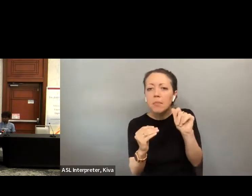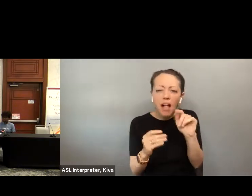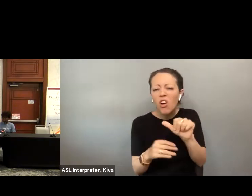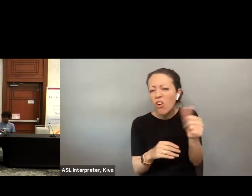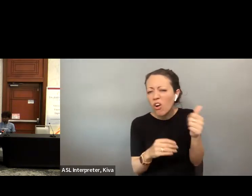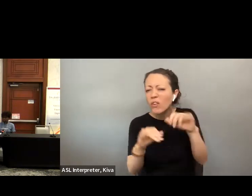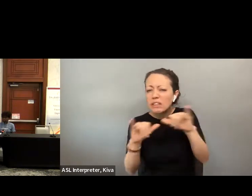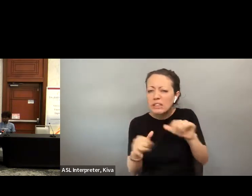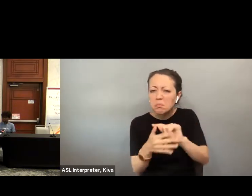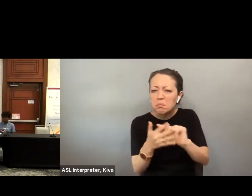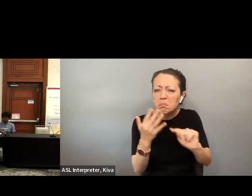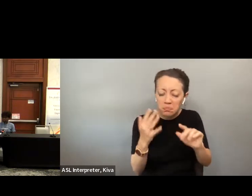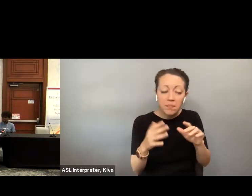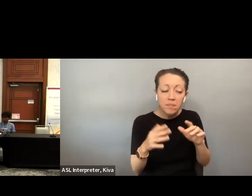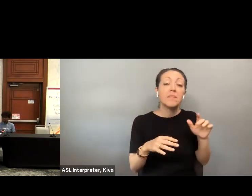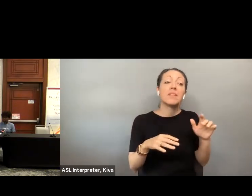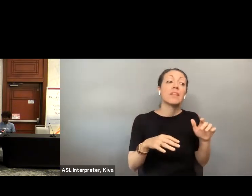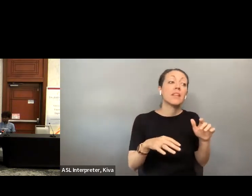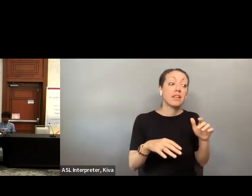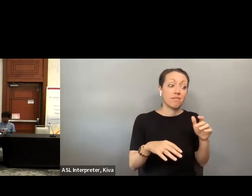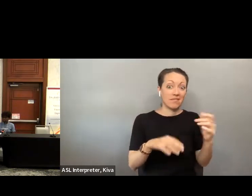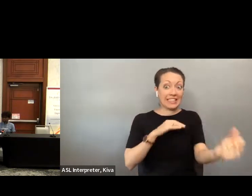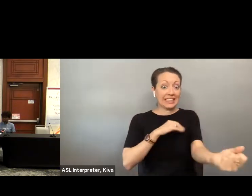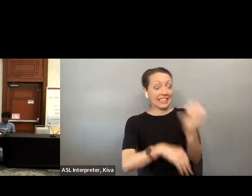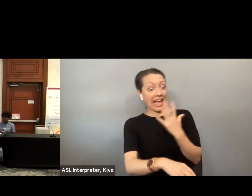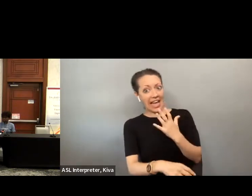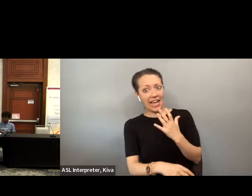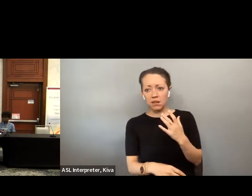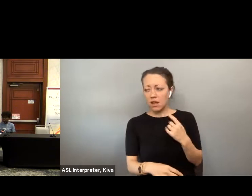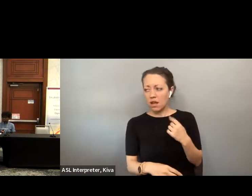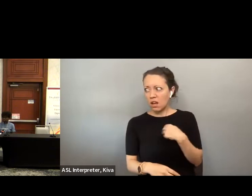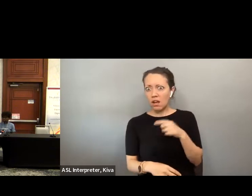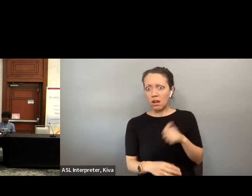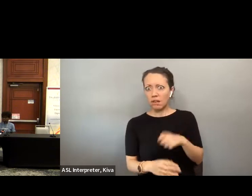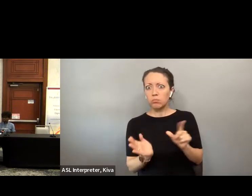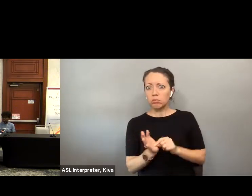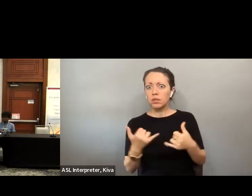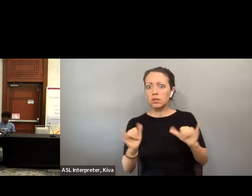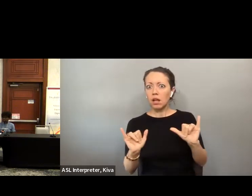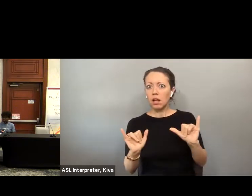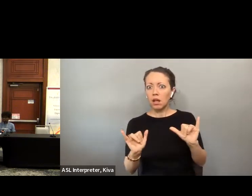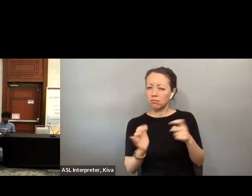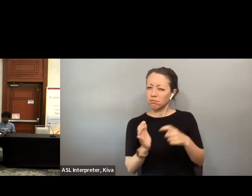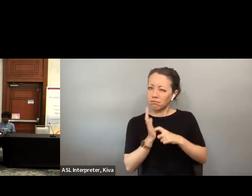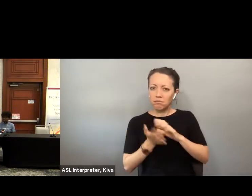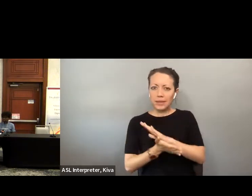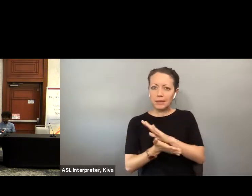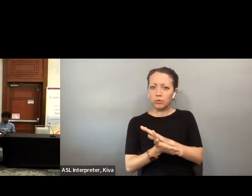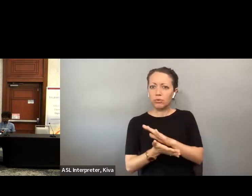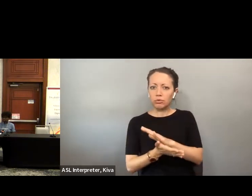So even the physically electronic ballot delivery, which is done through enhanced ballot or other accessible system. through Oh, I think if we could move forward to have the electronic, you know, submitting your ballot for every voter, not just that are printing paired enhanced ballot or other accessible systems the return